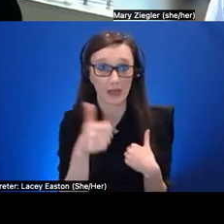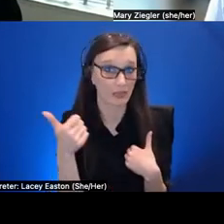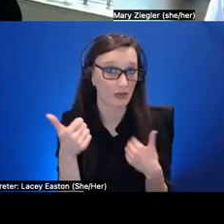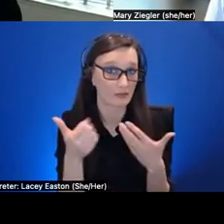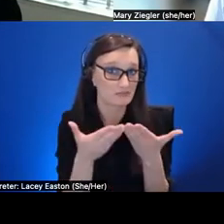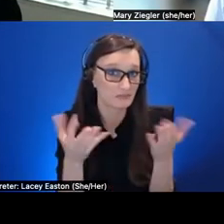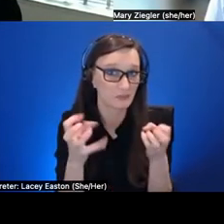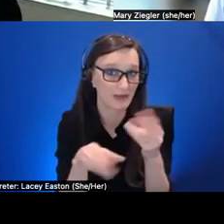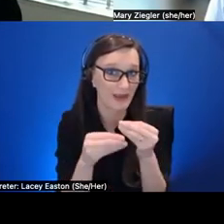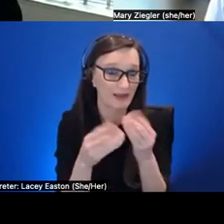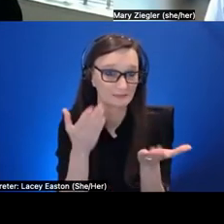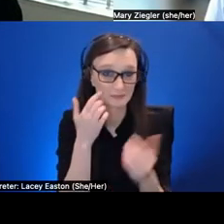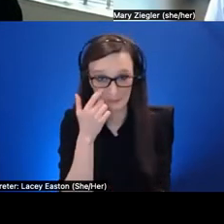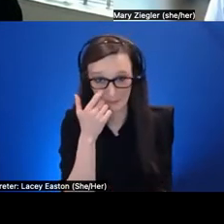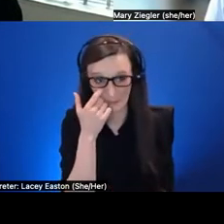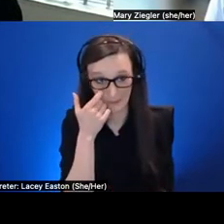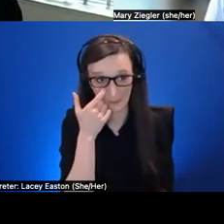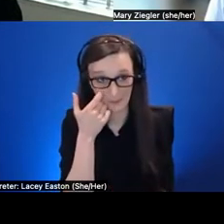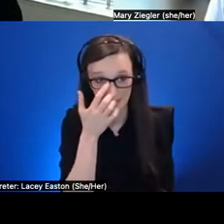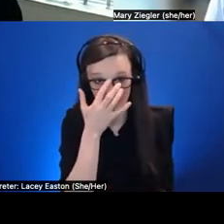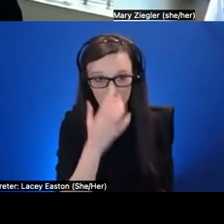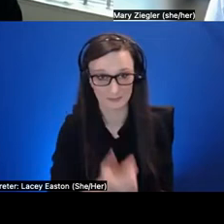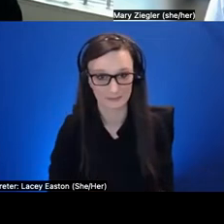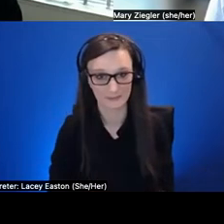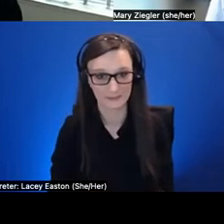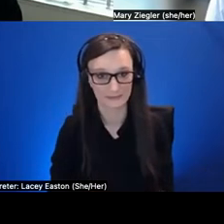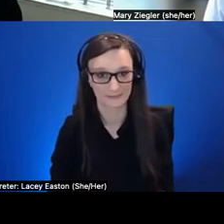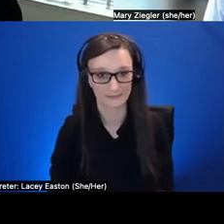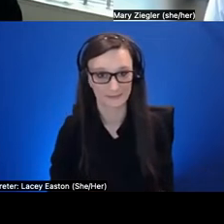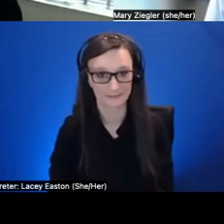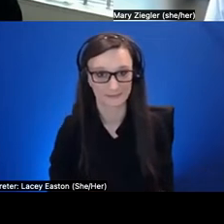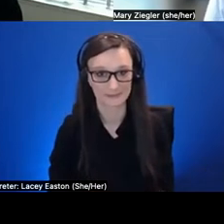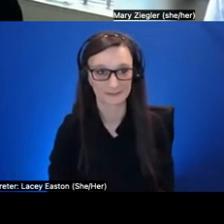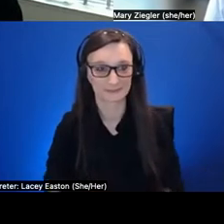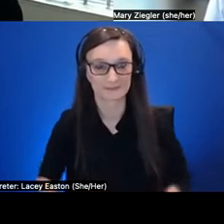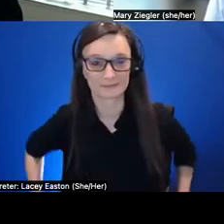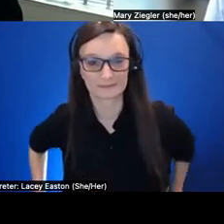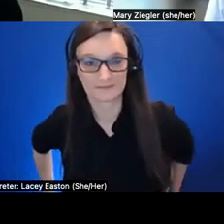yeah from that well the interesting thing about that is um you know you can join as